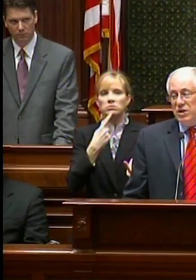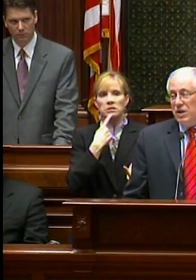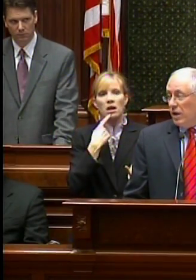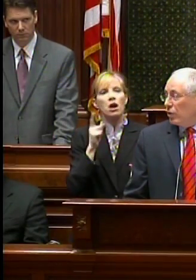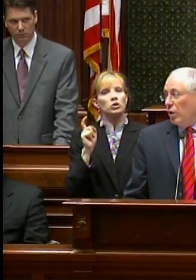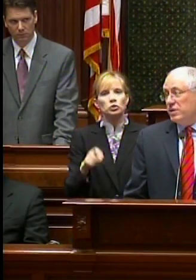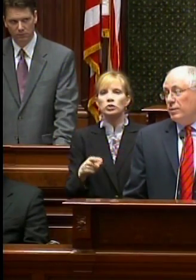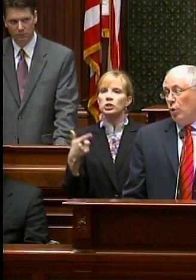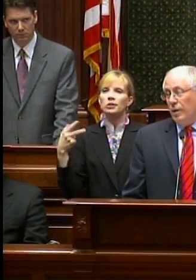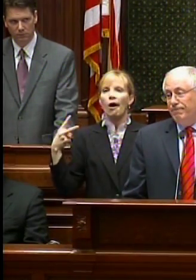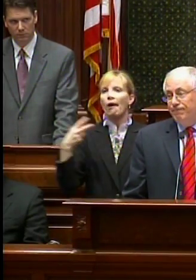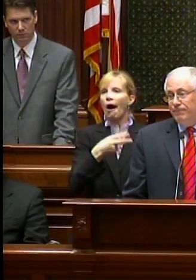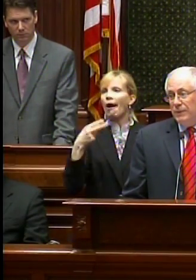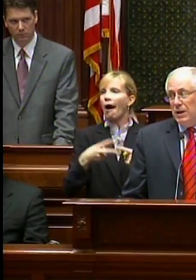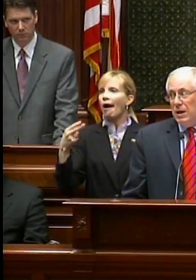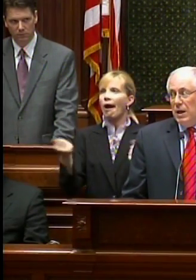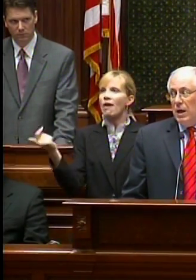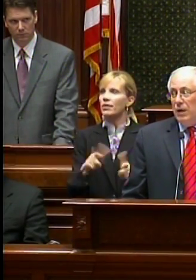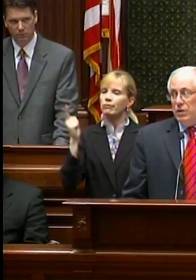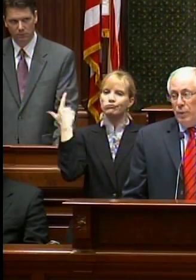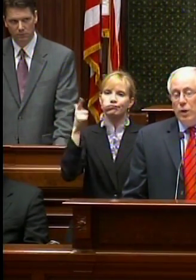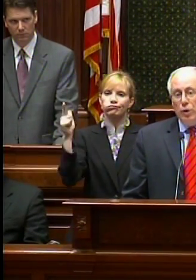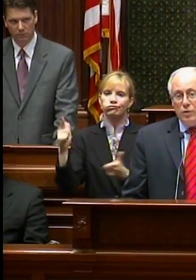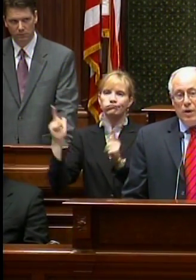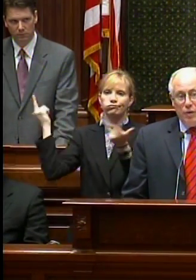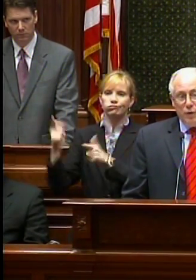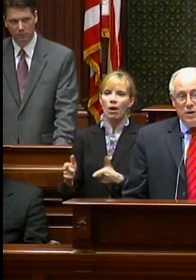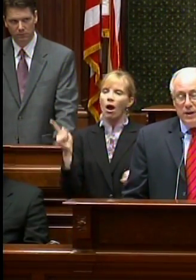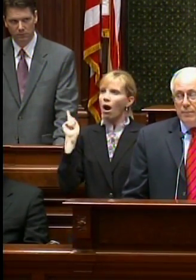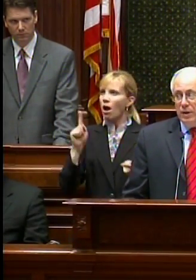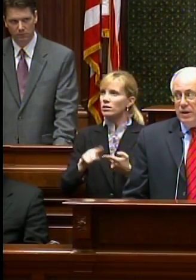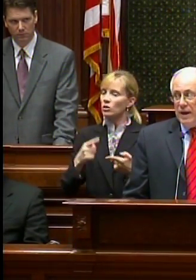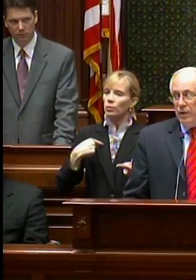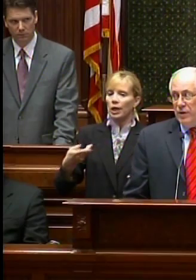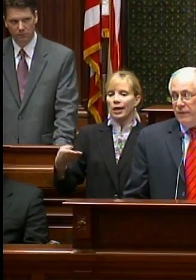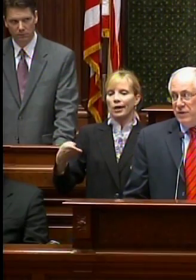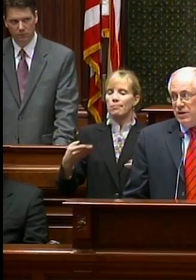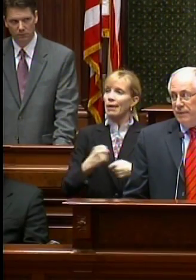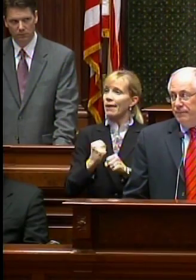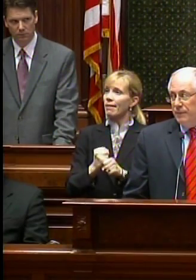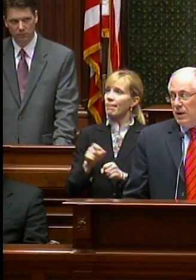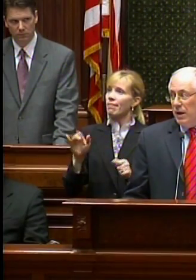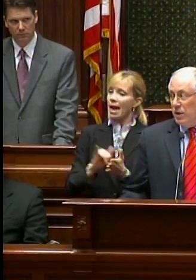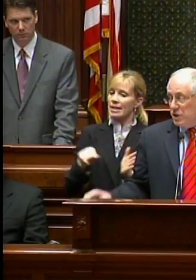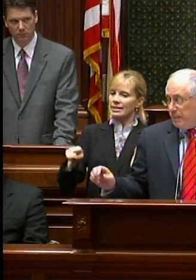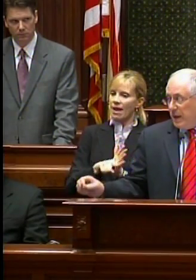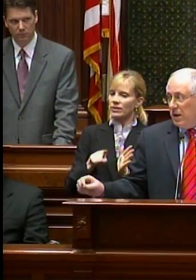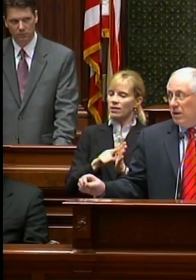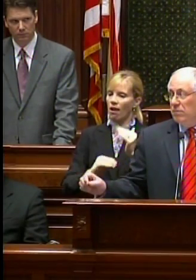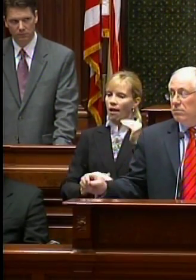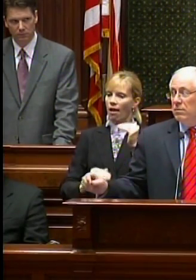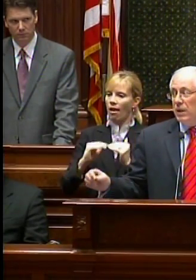just cut across the board until we close our 13 Billion dollar deficit and our spending